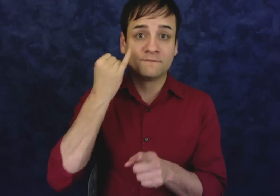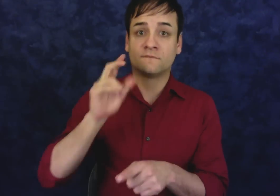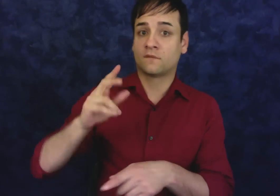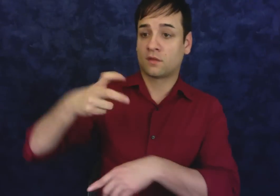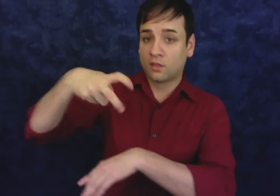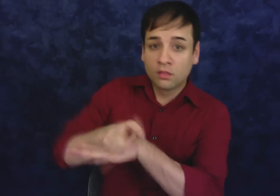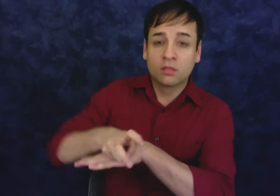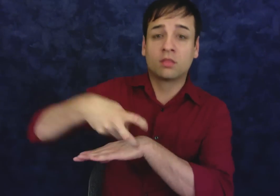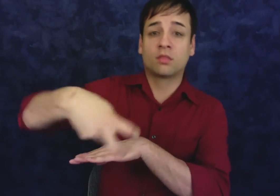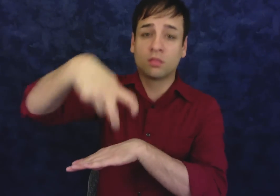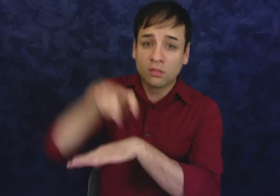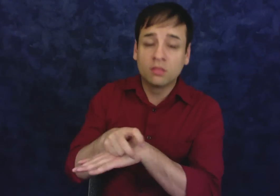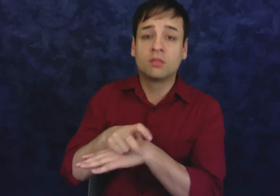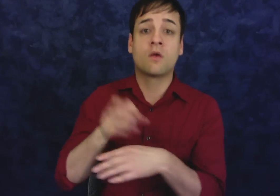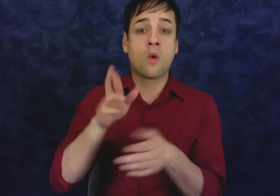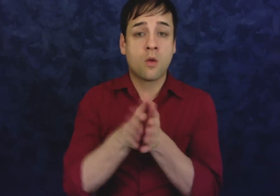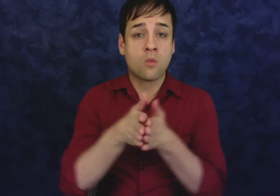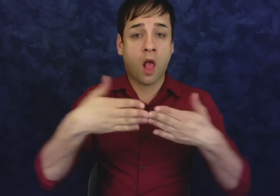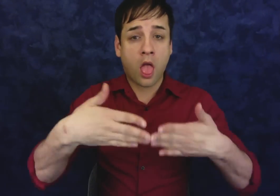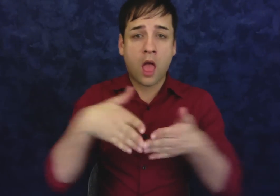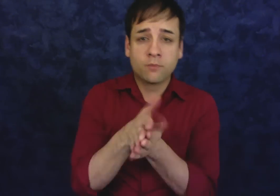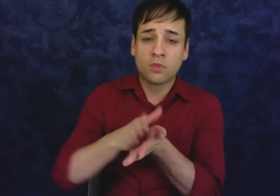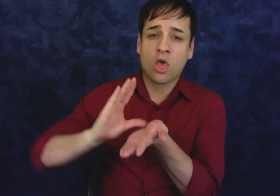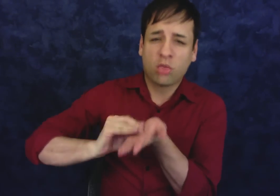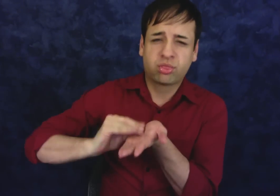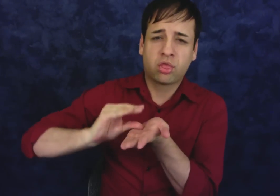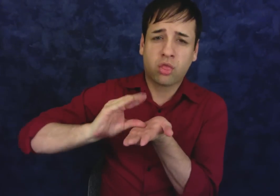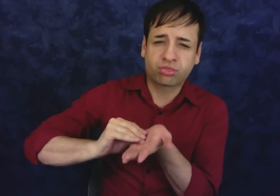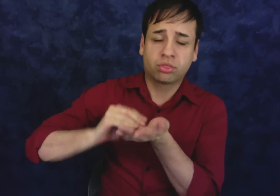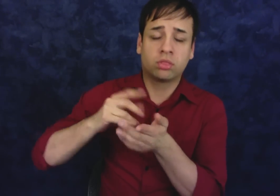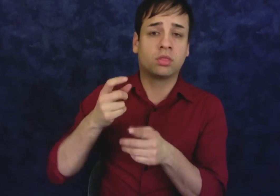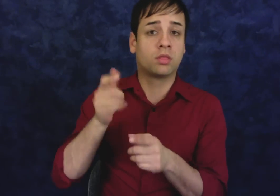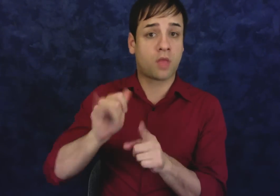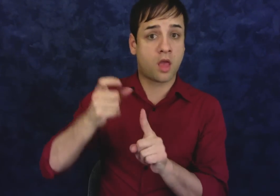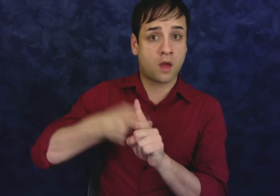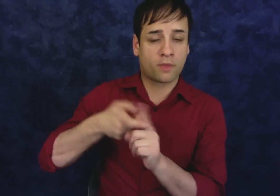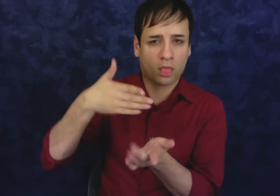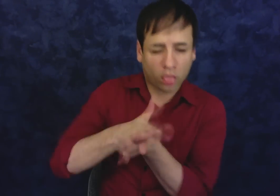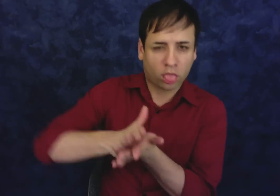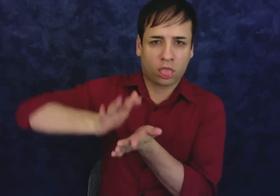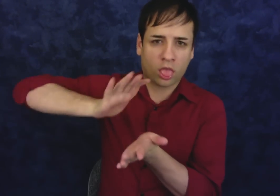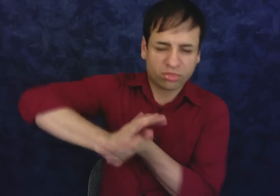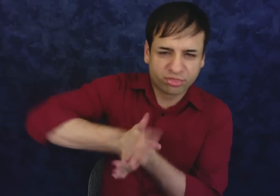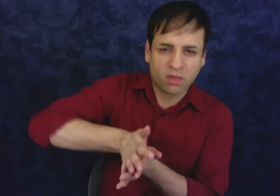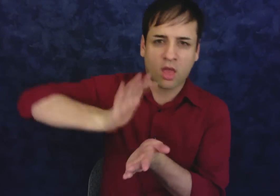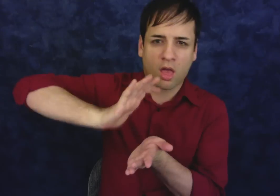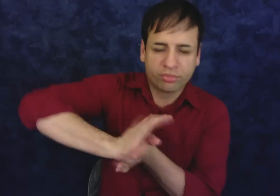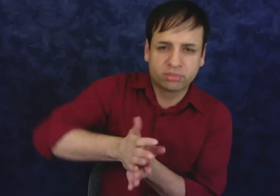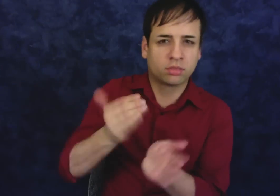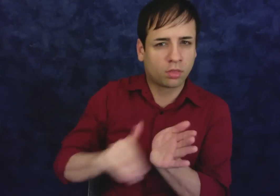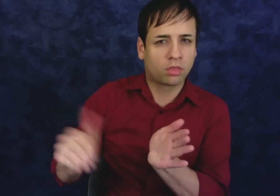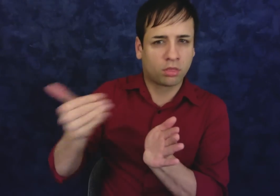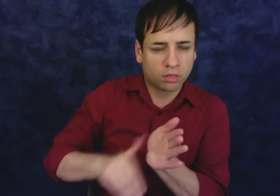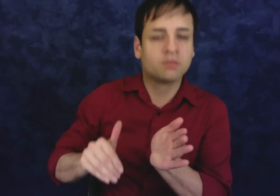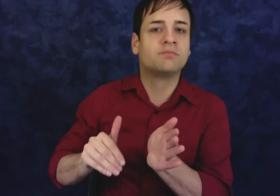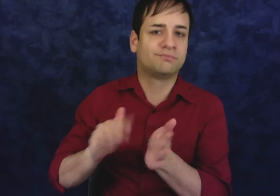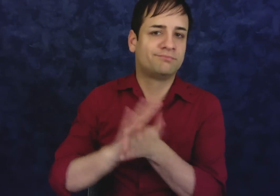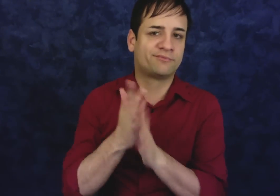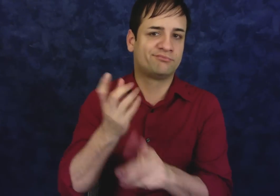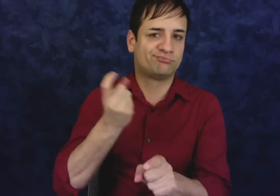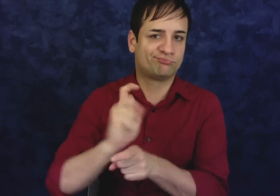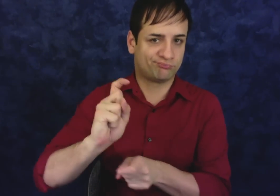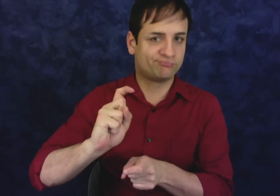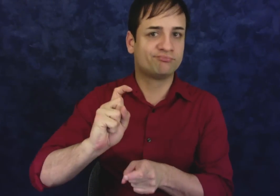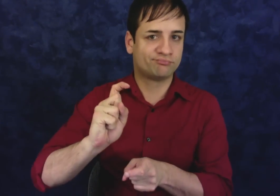Over time, the pressure on your condoms from sitting down or closing the wallet can ruin the condoms.